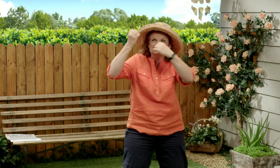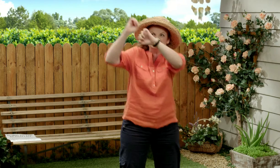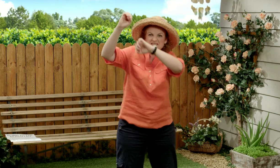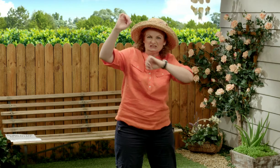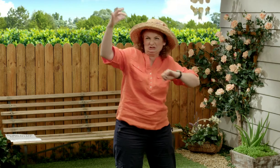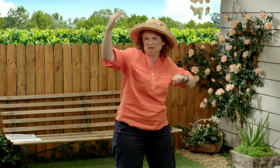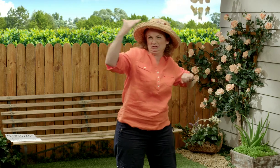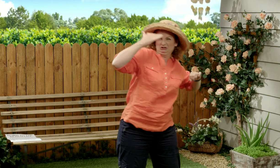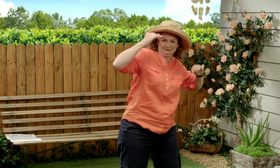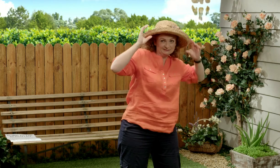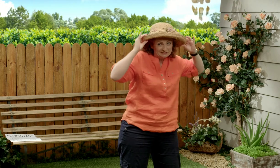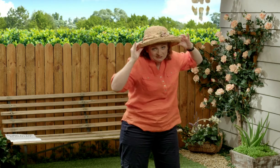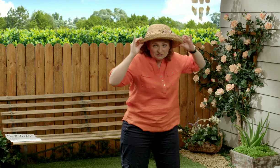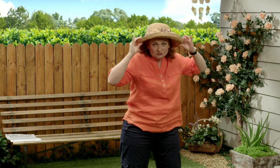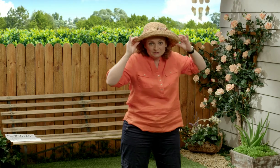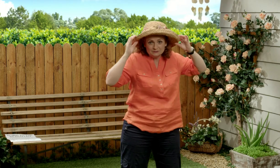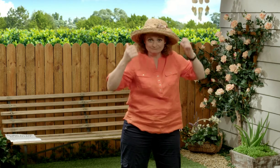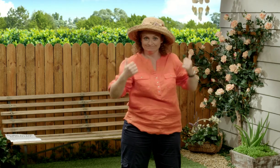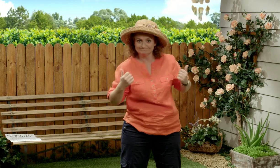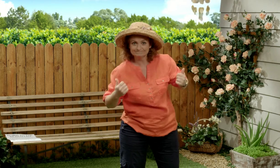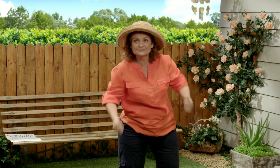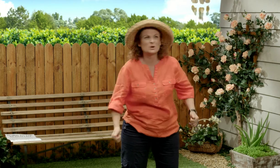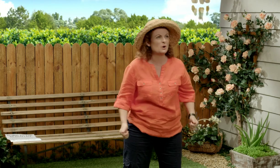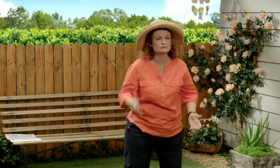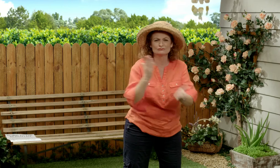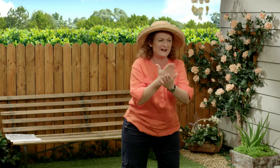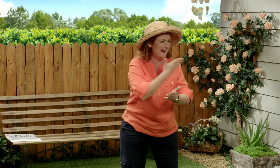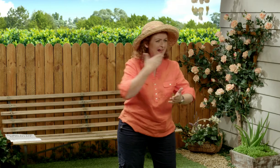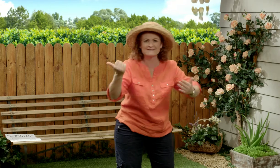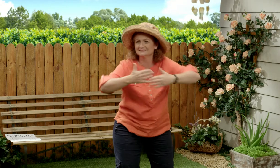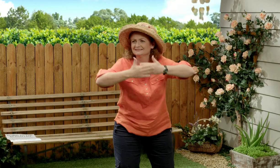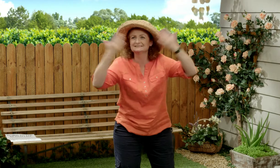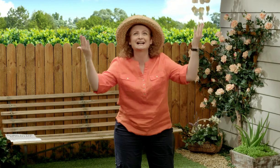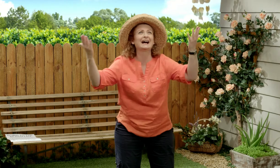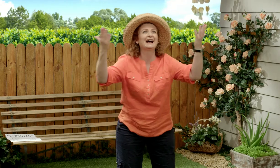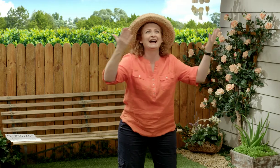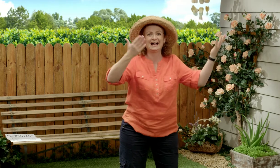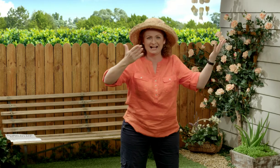And I've got my wide-brimmed hat to keep the sun off my face. It is such a lovely day.